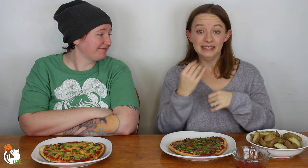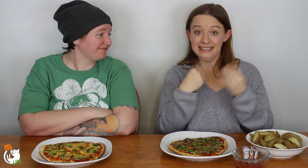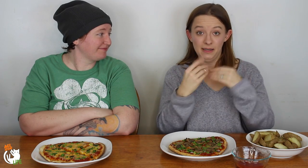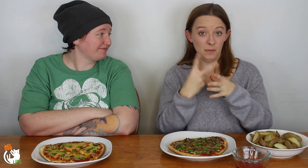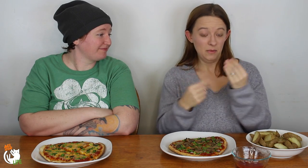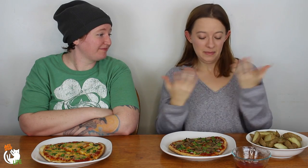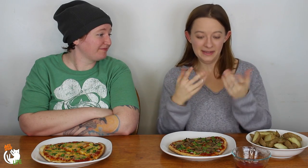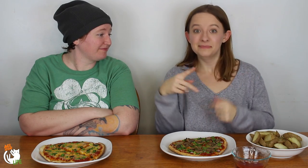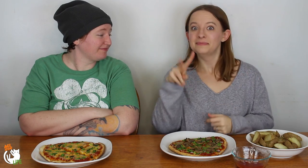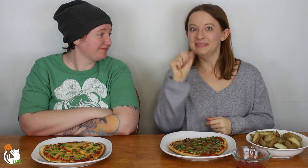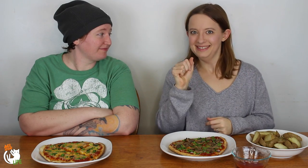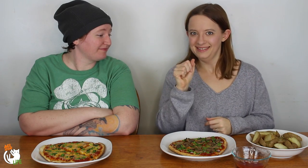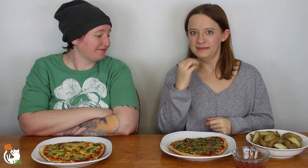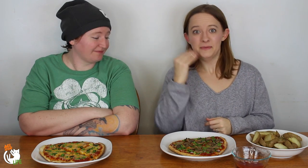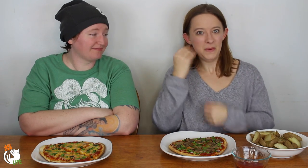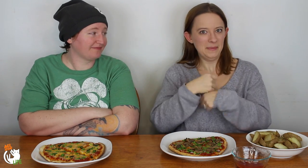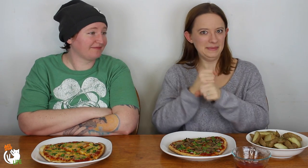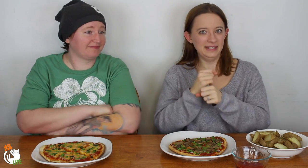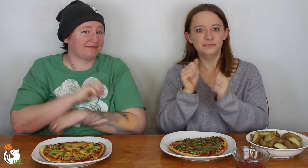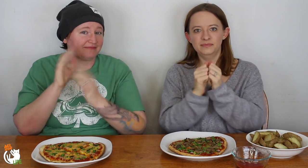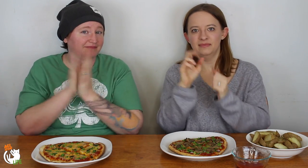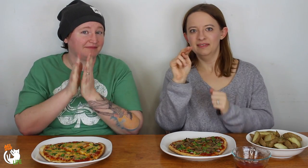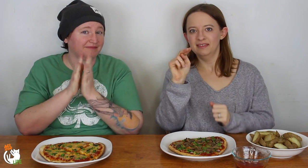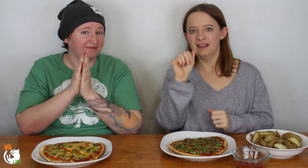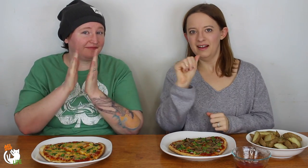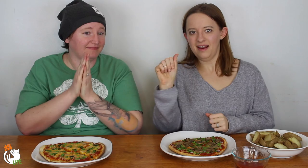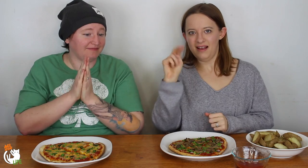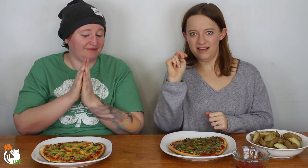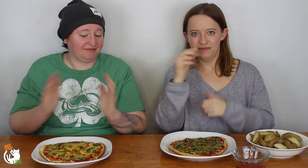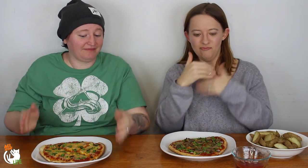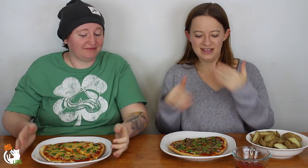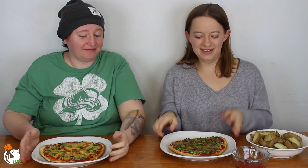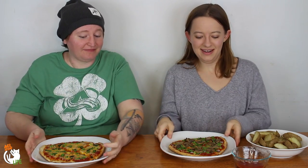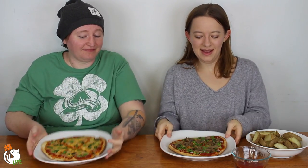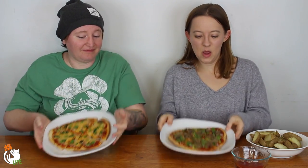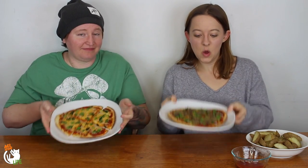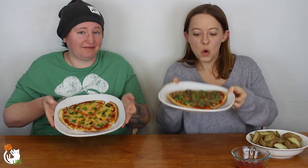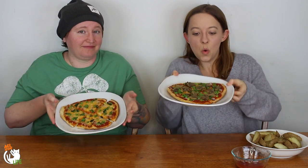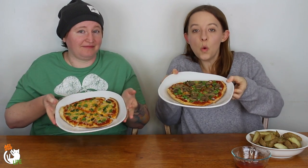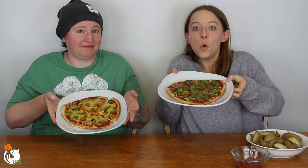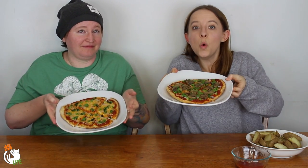Anyways, we are both eating pizza... homemade pizza with naan bread.